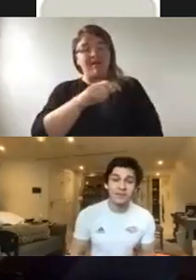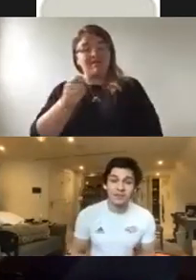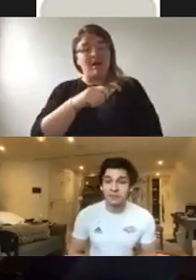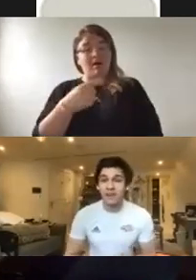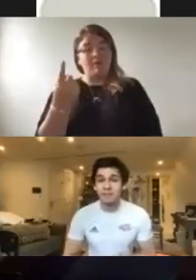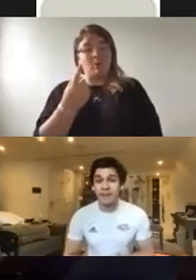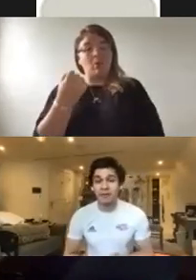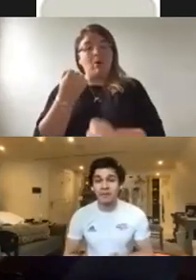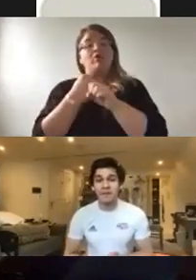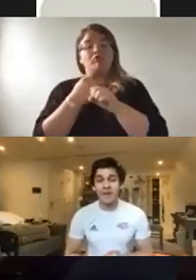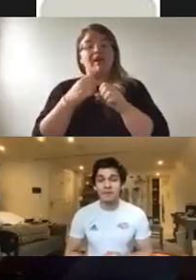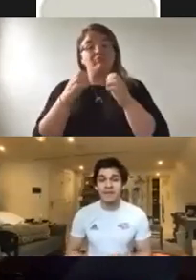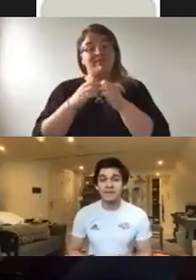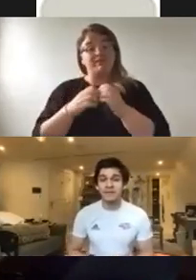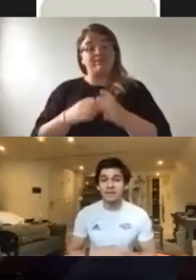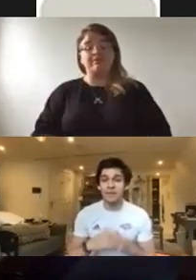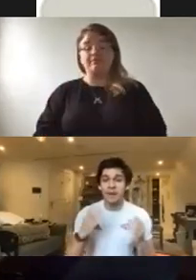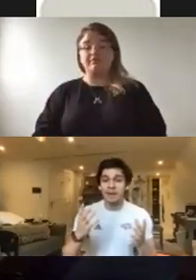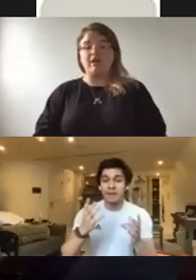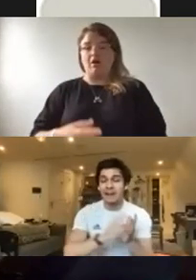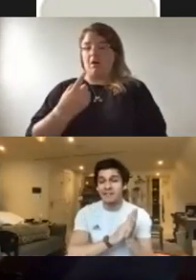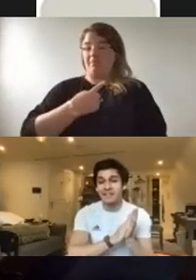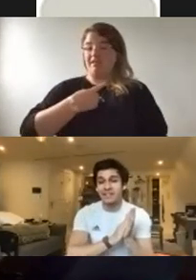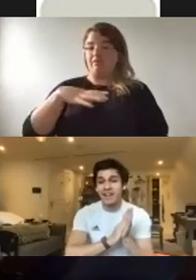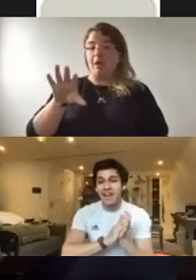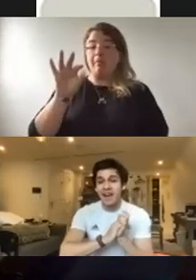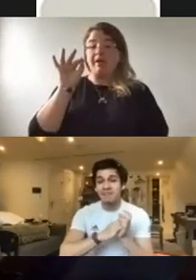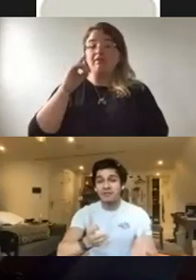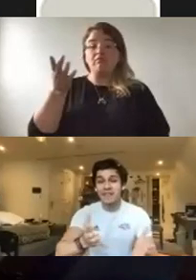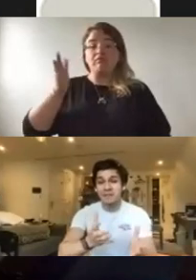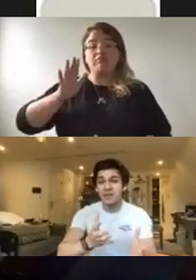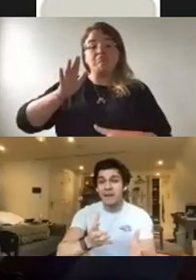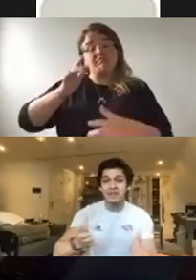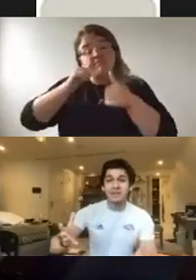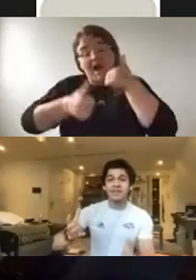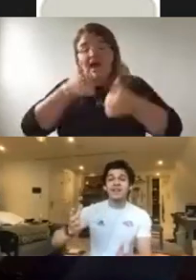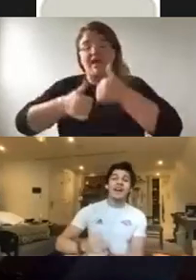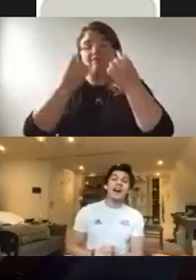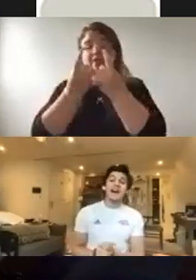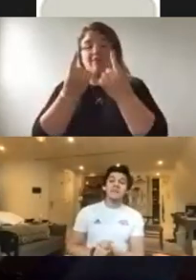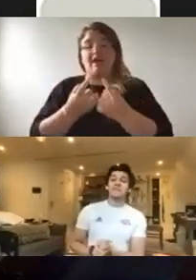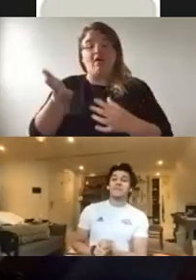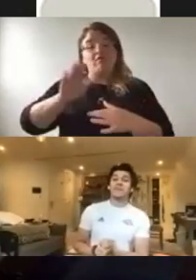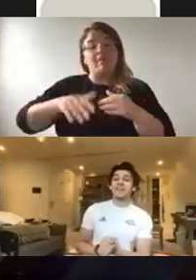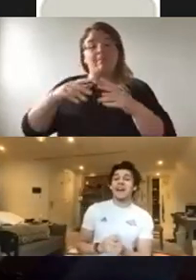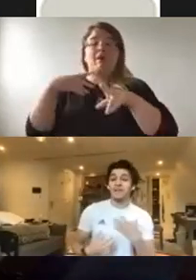was just going to pick one of my favourite pieces from the Paralympic Heritage Museum at Stoke Mandeville.